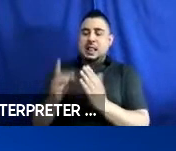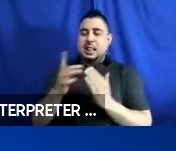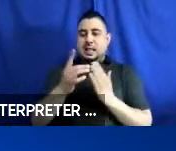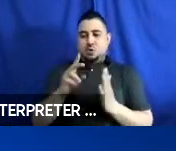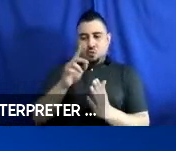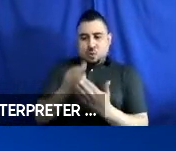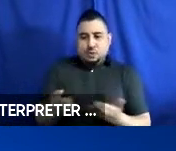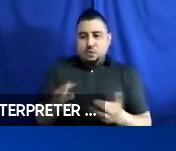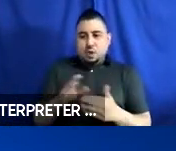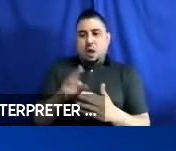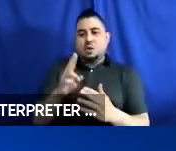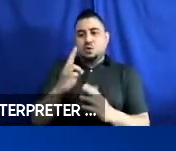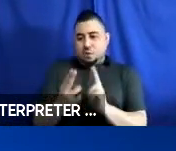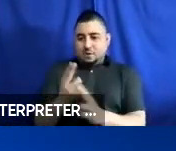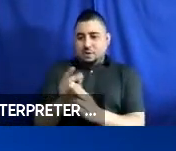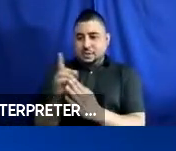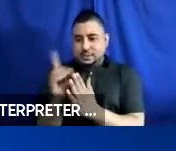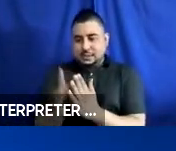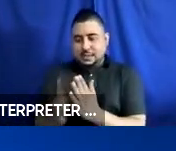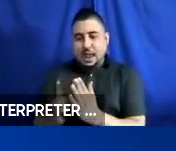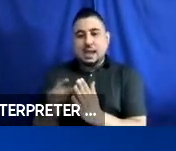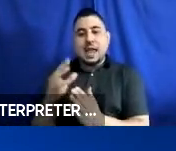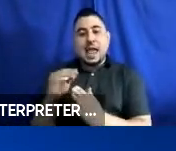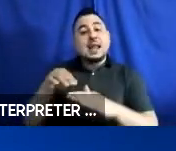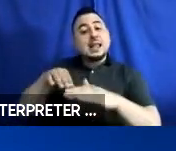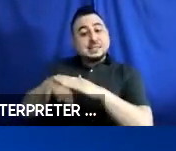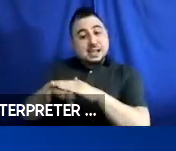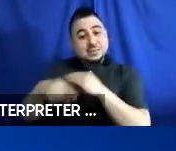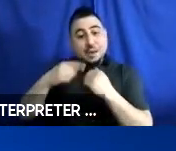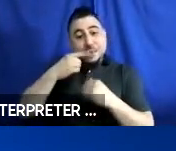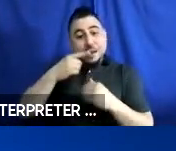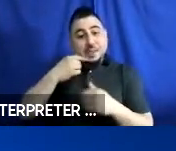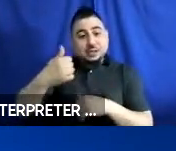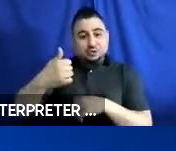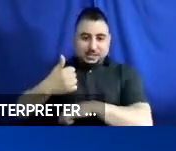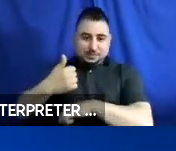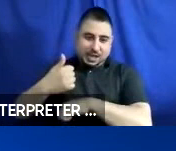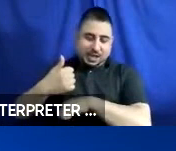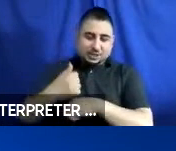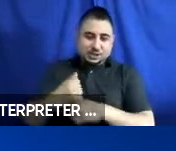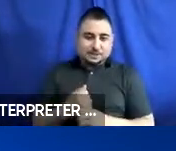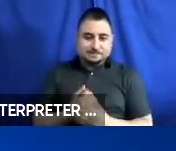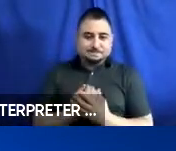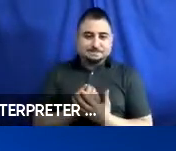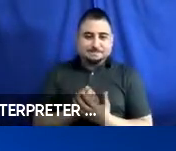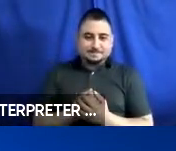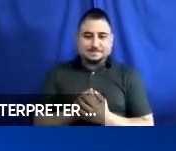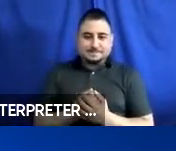on universal design, and accessible public transportation. Jordana, go ahead.